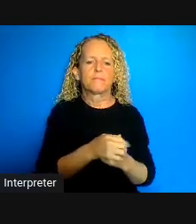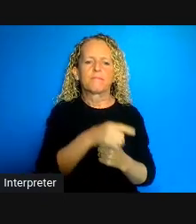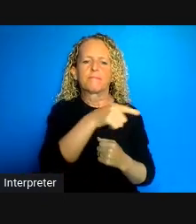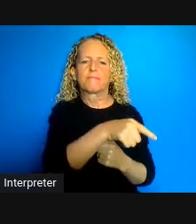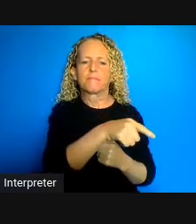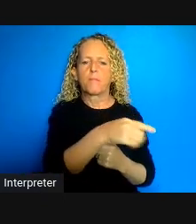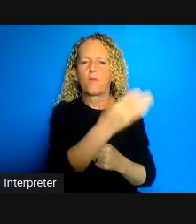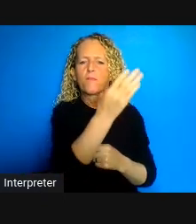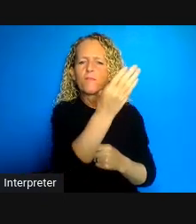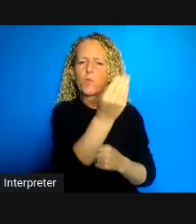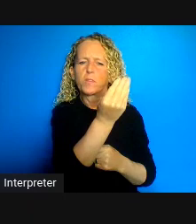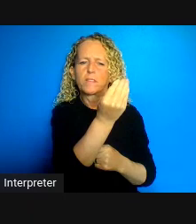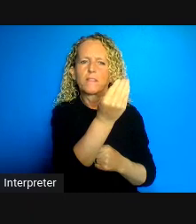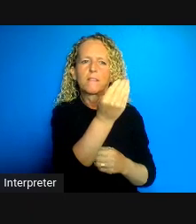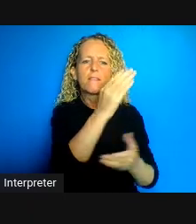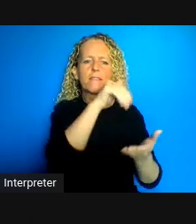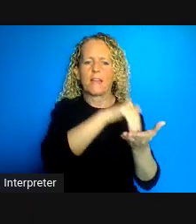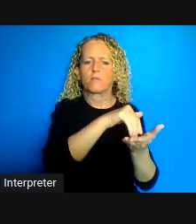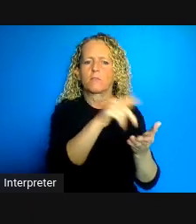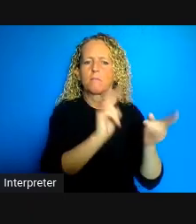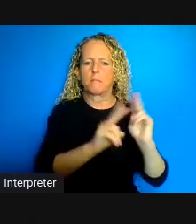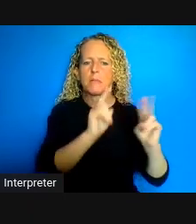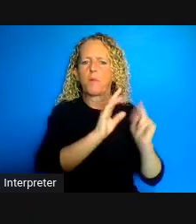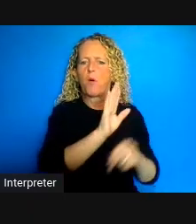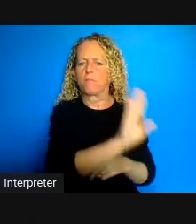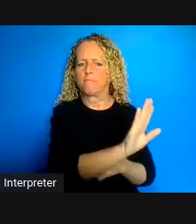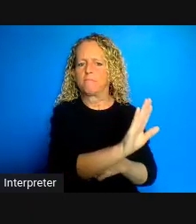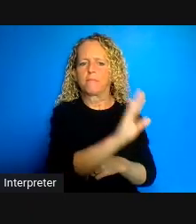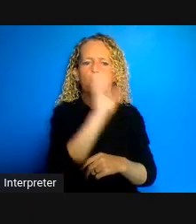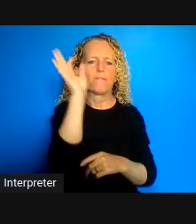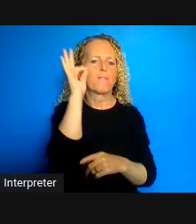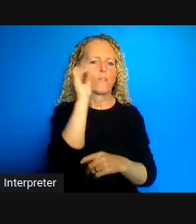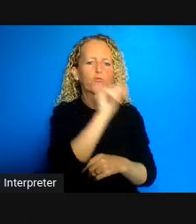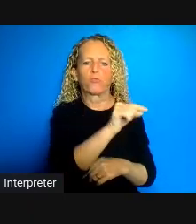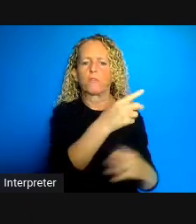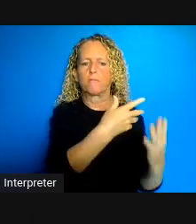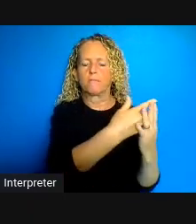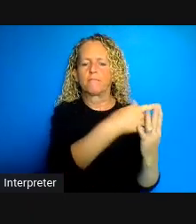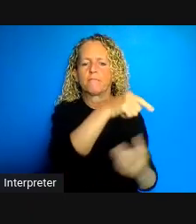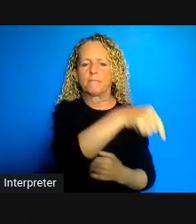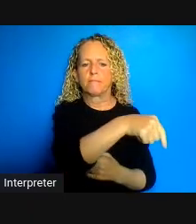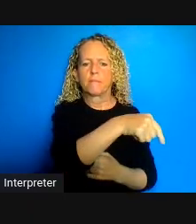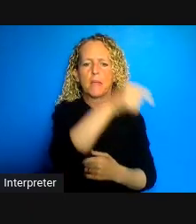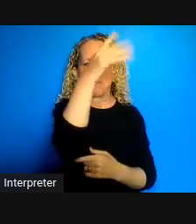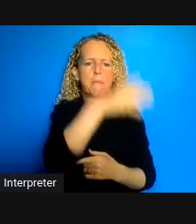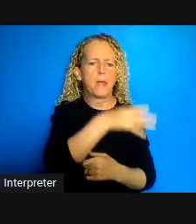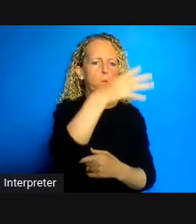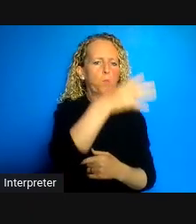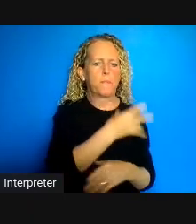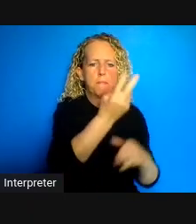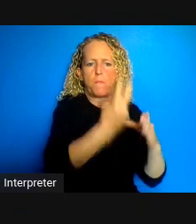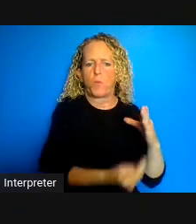people incarcerated in penitentiaries at the moment both men and women. Now it's